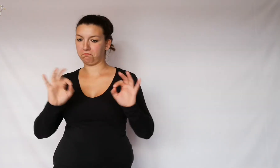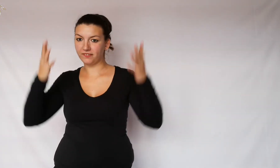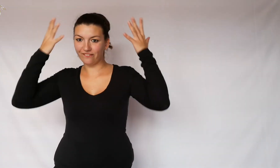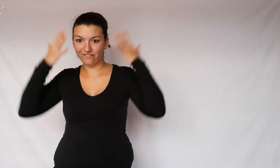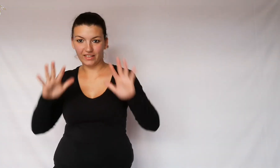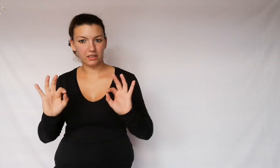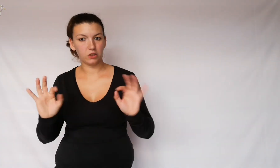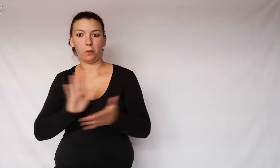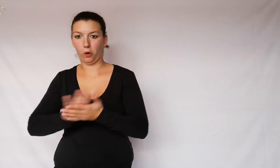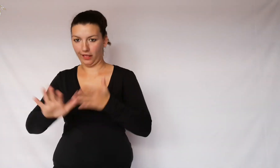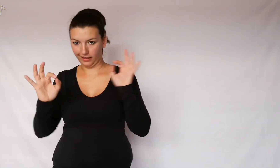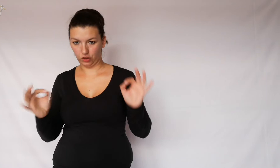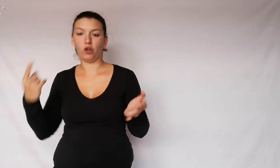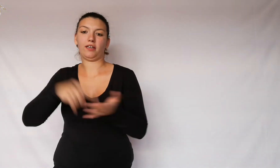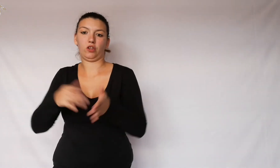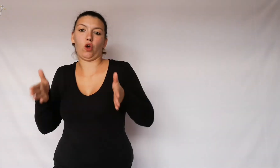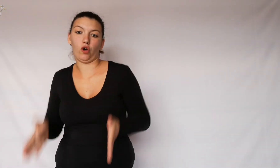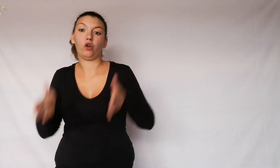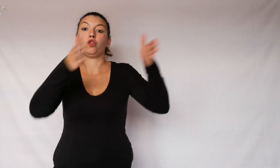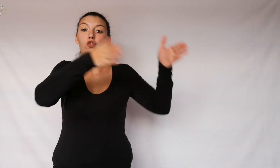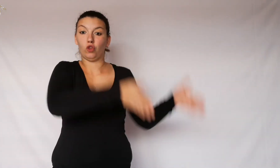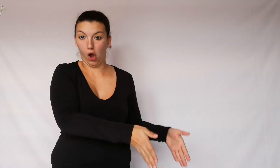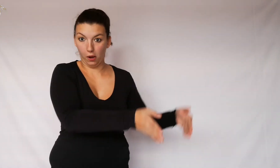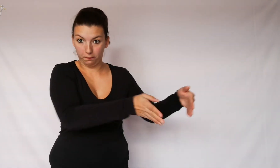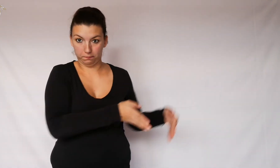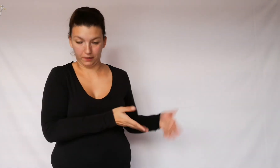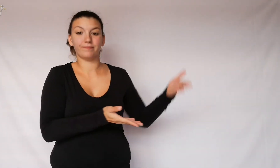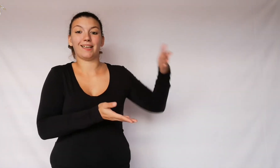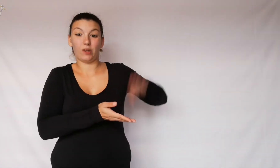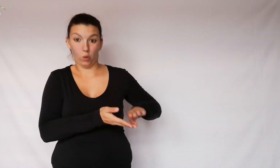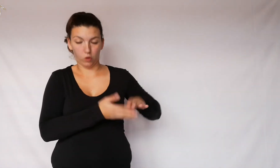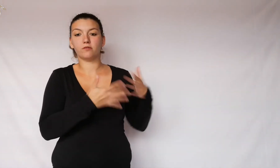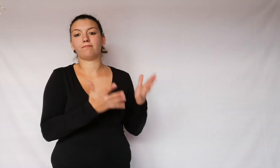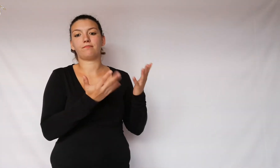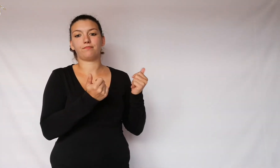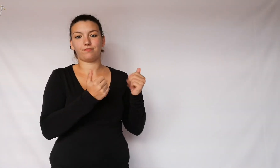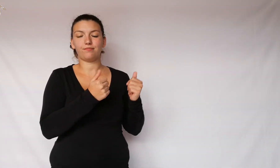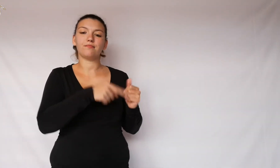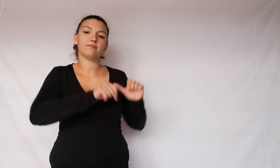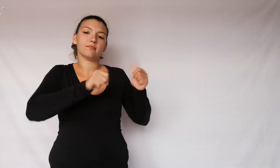After cleaning them they are buried a second time